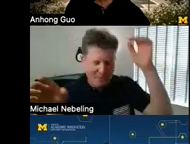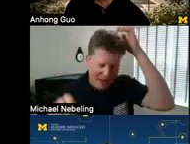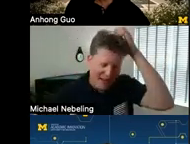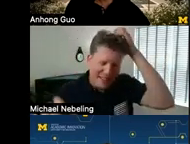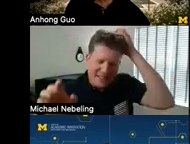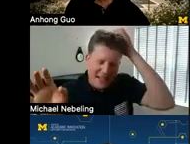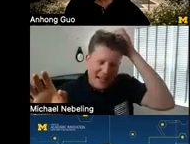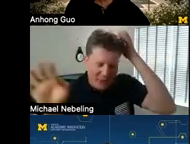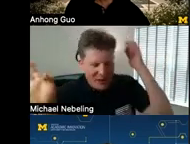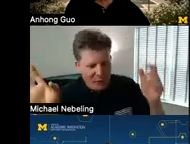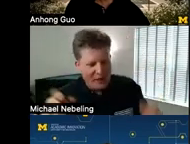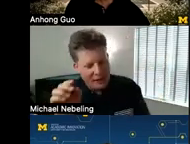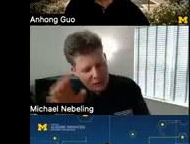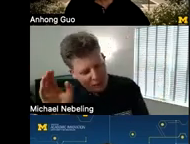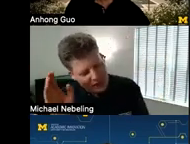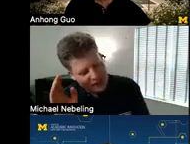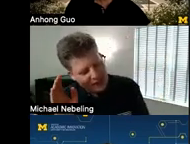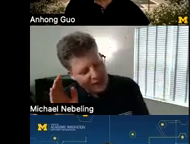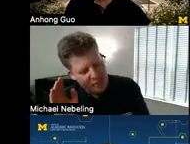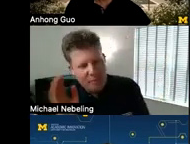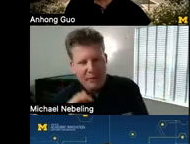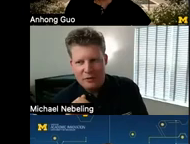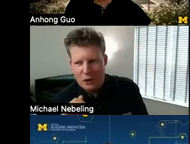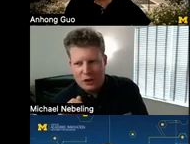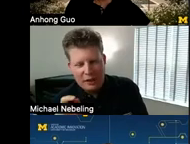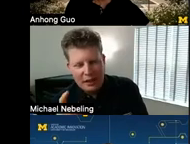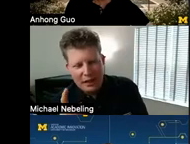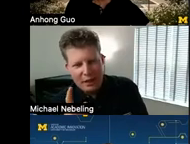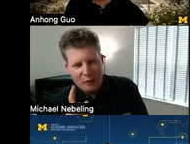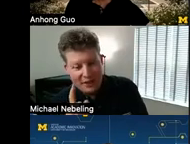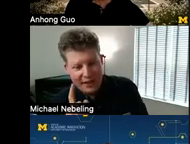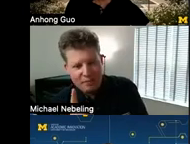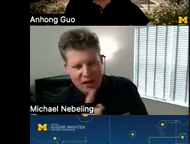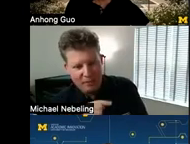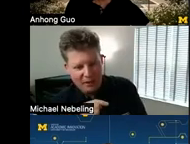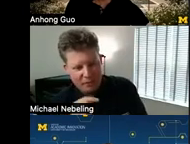blah really cool and then we created a paper-based version uh which is actually market-based we were